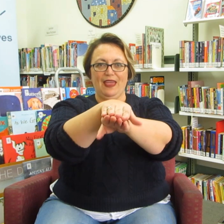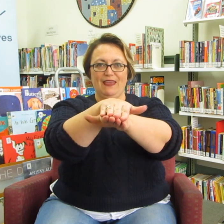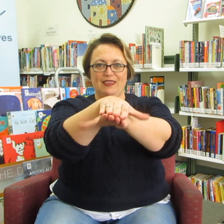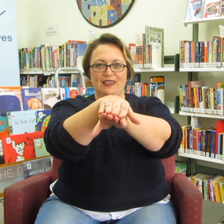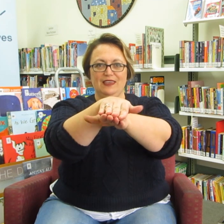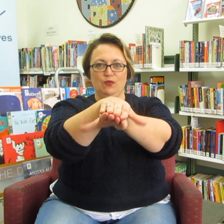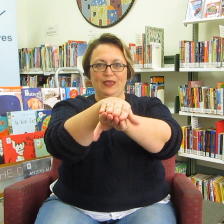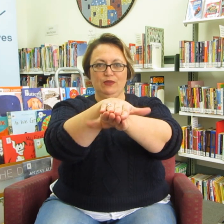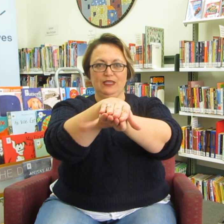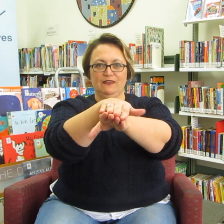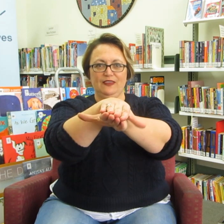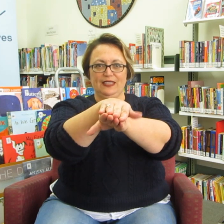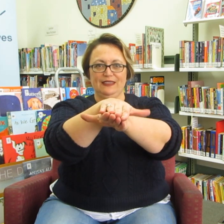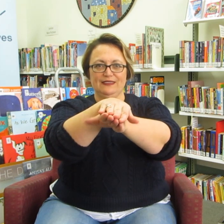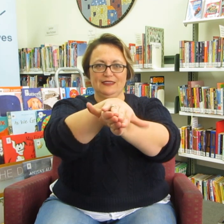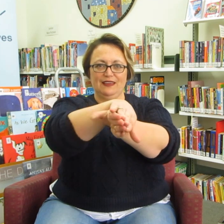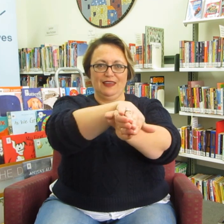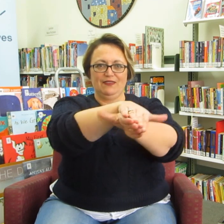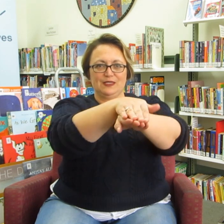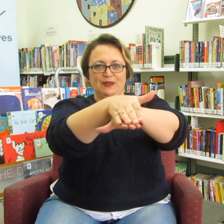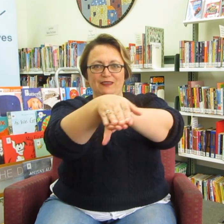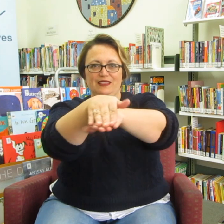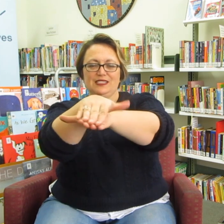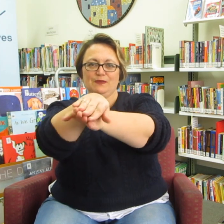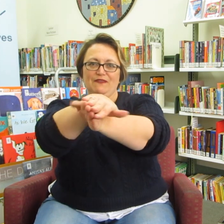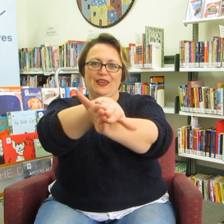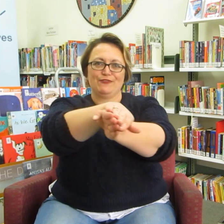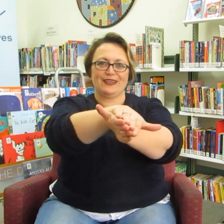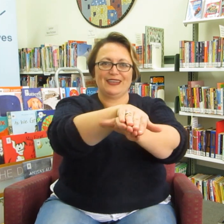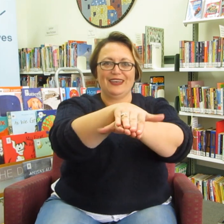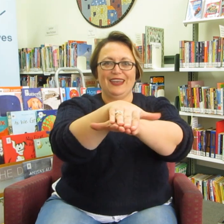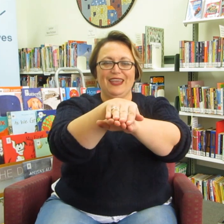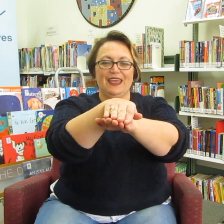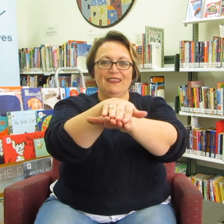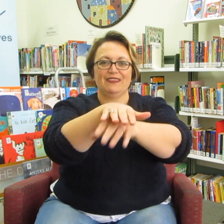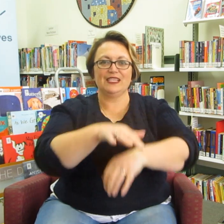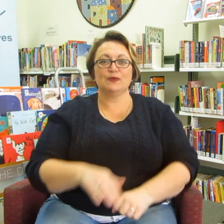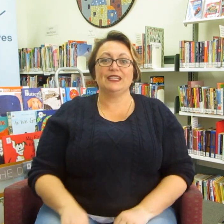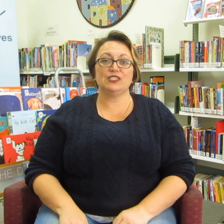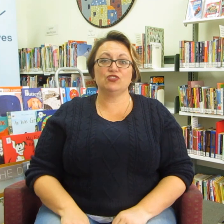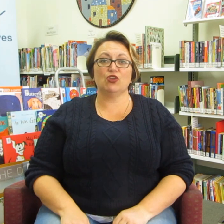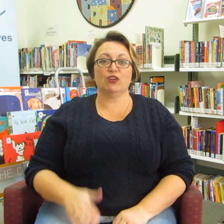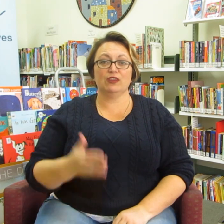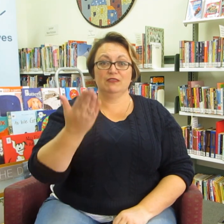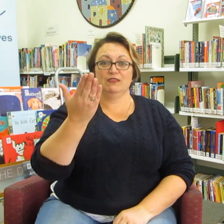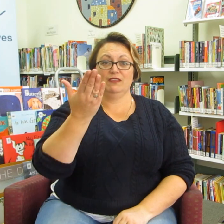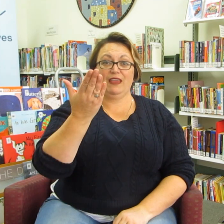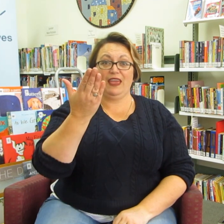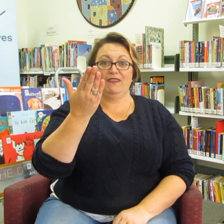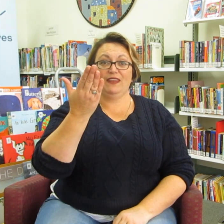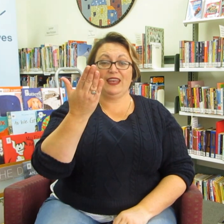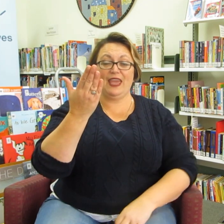And then you wiggle your fins! I love this one, this is my favourite. The next one is DOG.